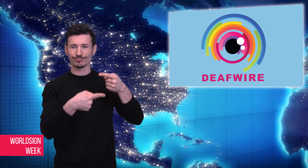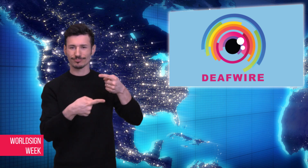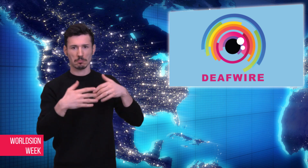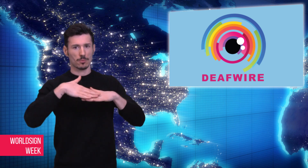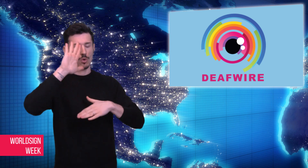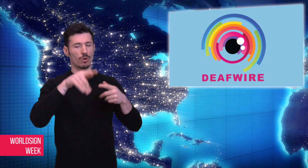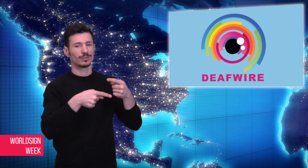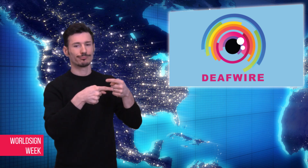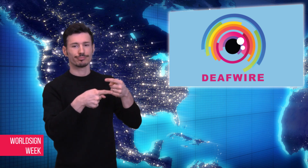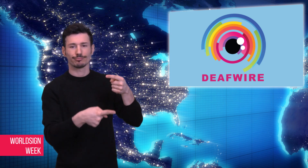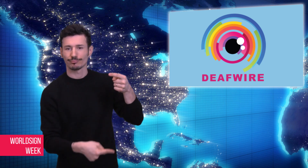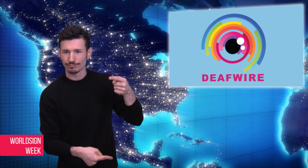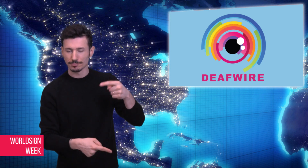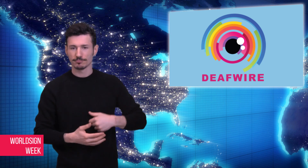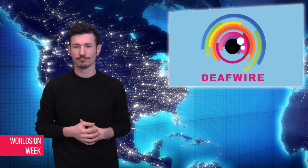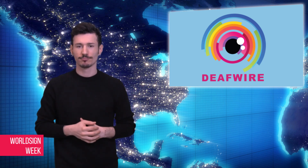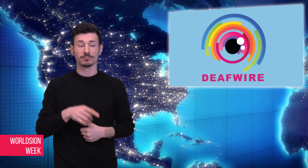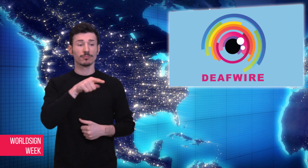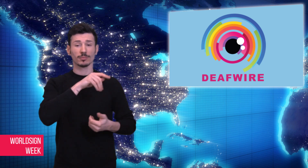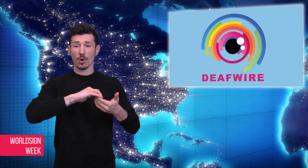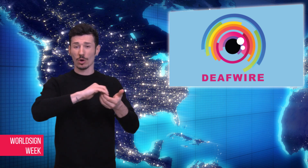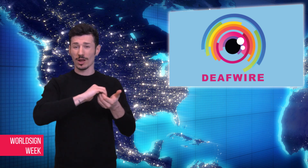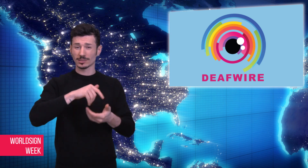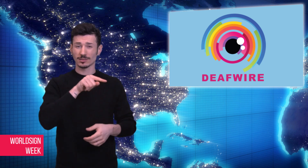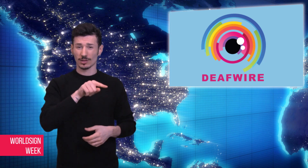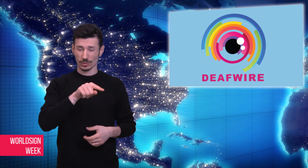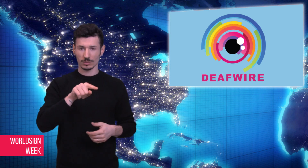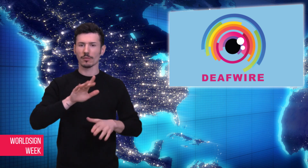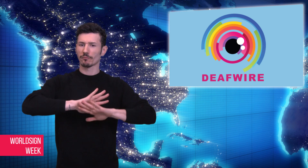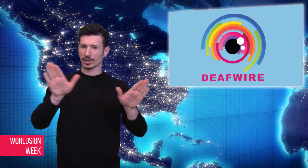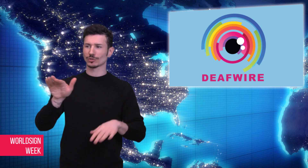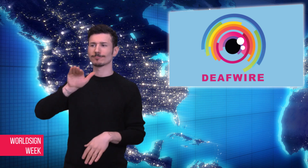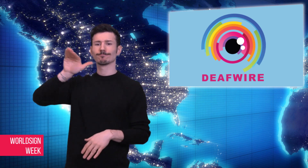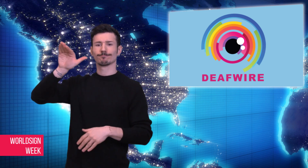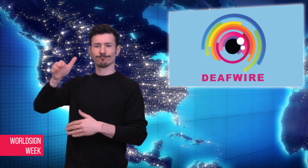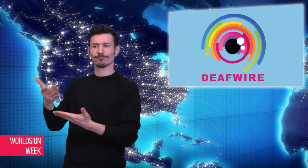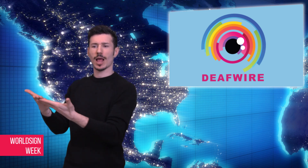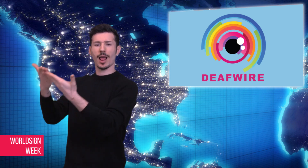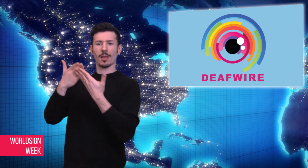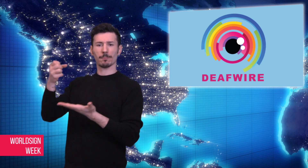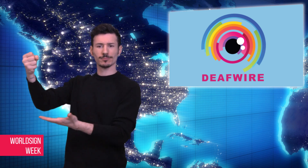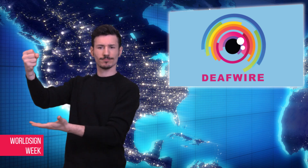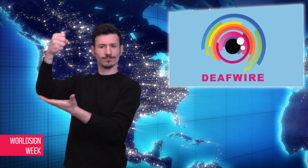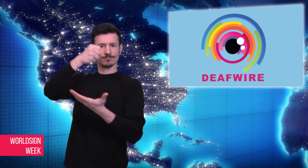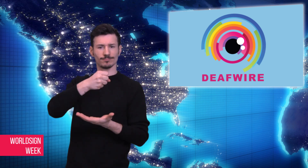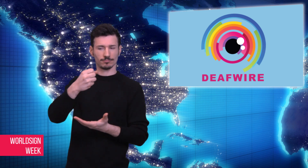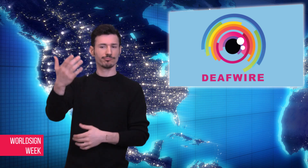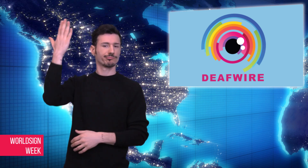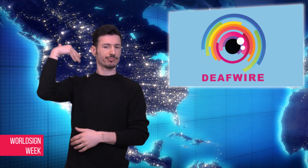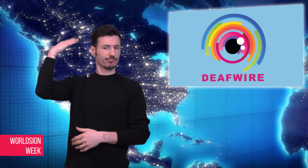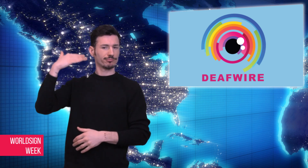doing some reforms on how they ran things but they continued to increase their debts. The organization received some